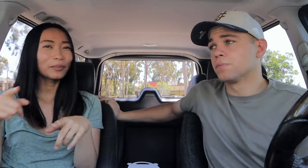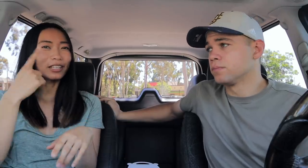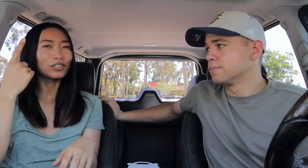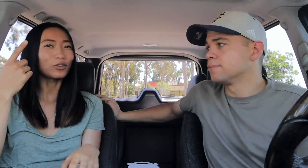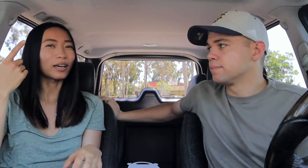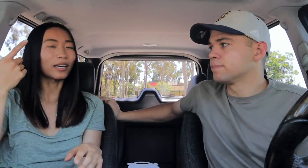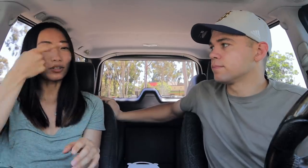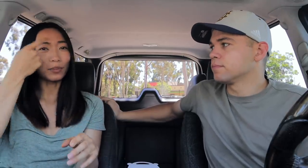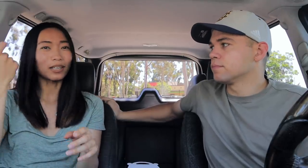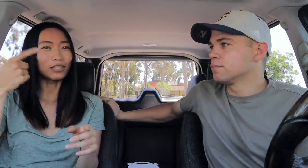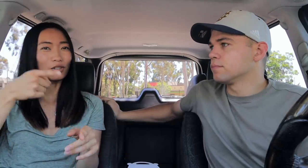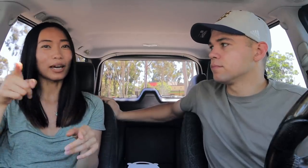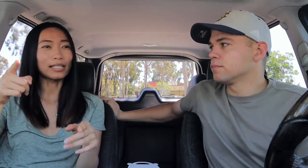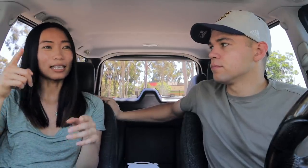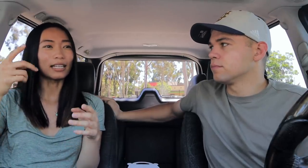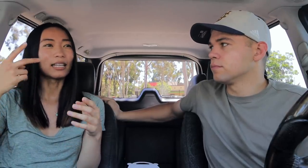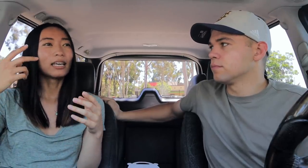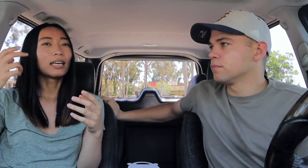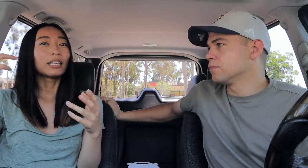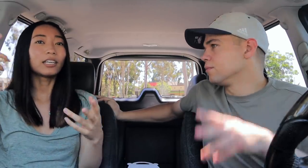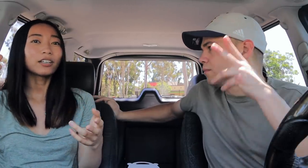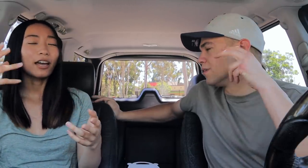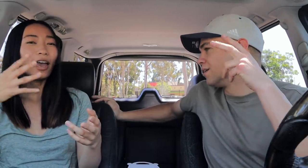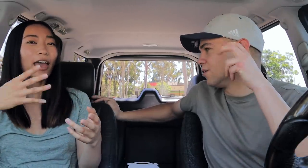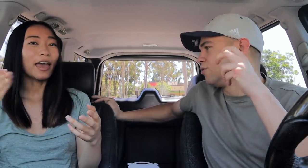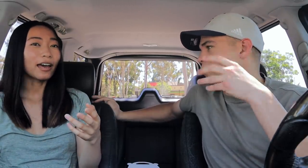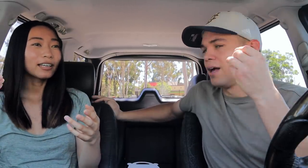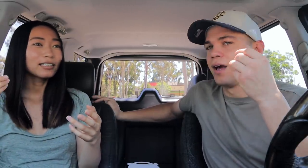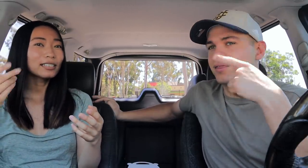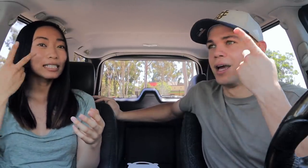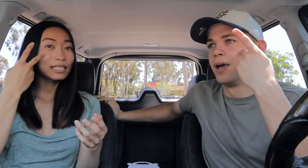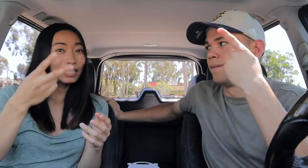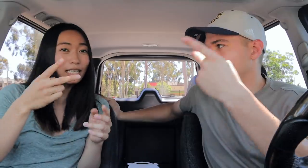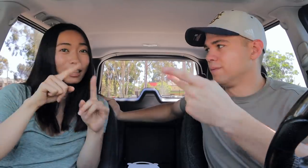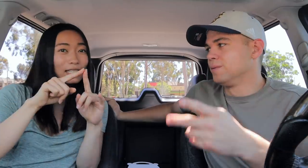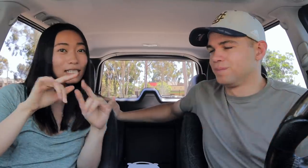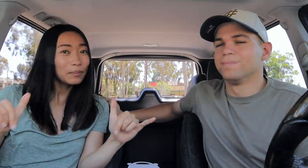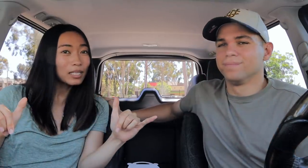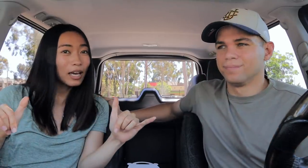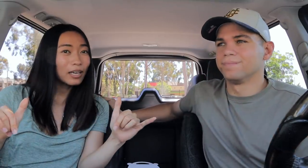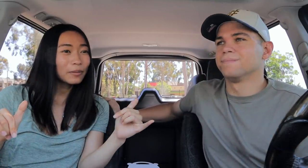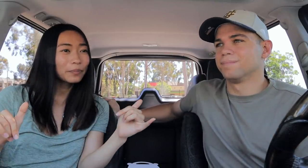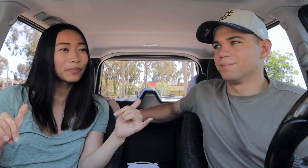because you guys can hear and see at the same time.